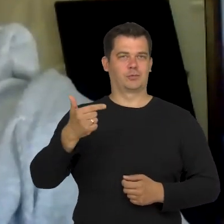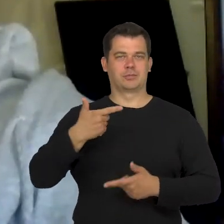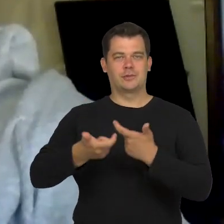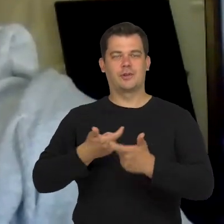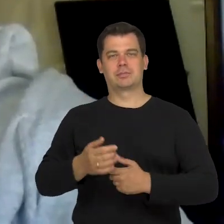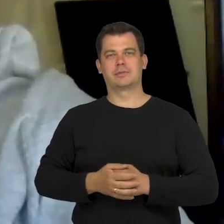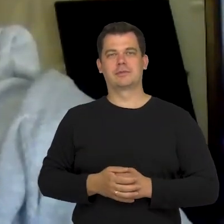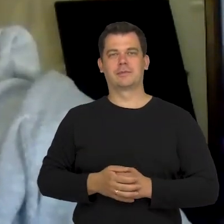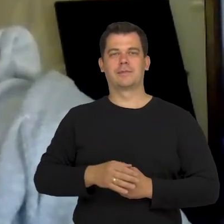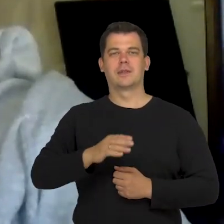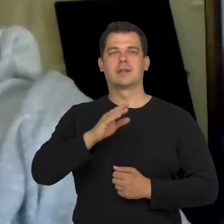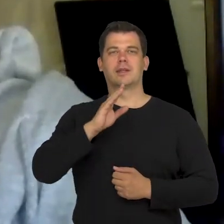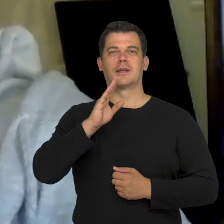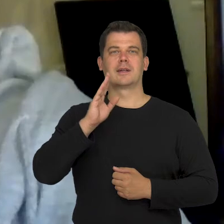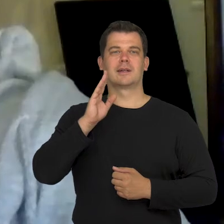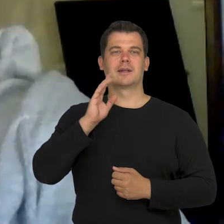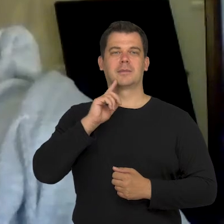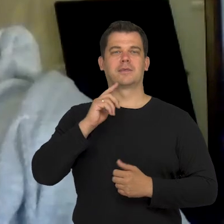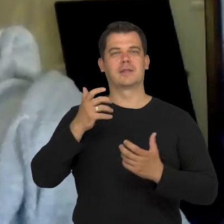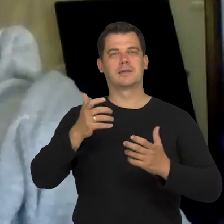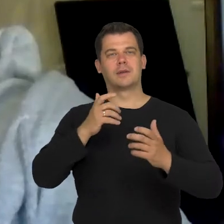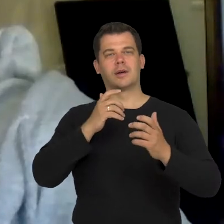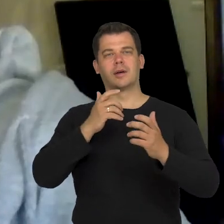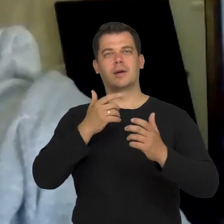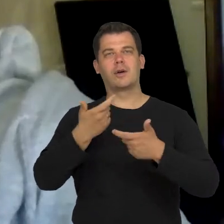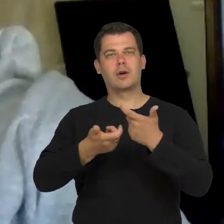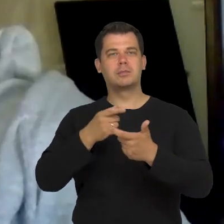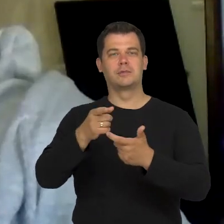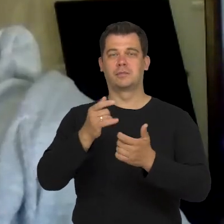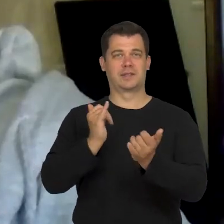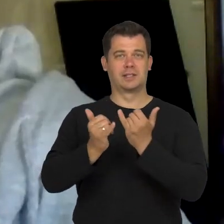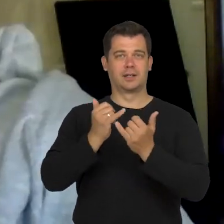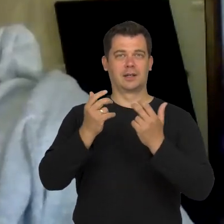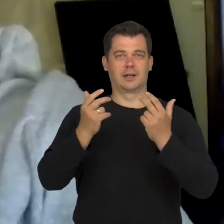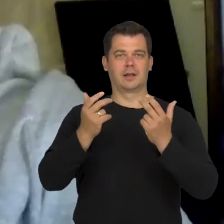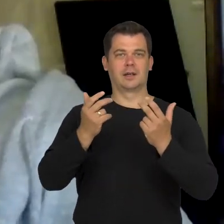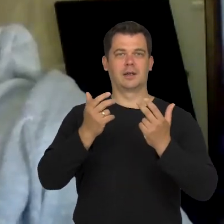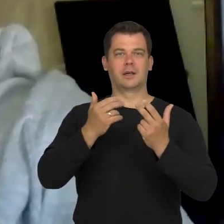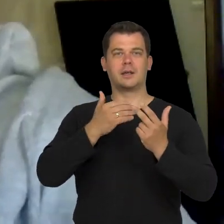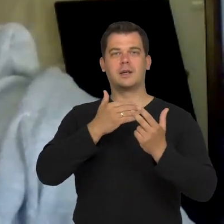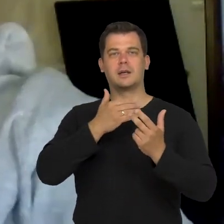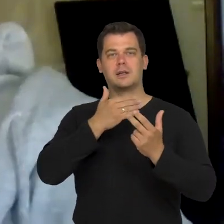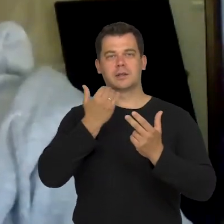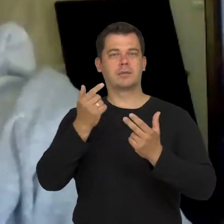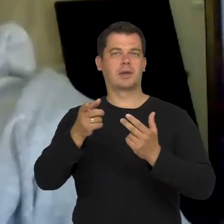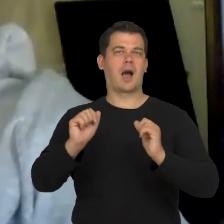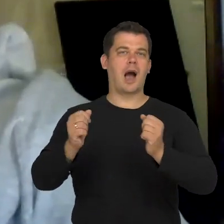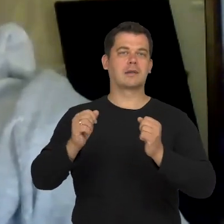Just like with those integration camps. If it wasn't for a few people who wish to do those camps, they wouldn't be here.